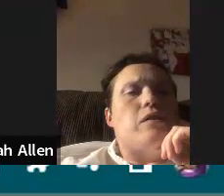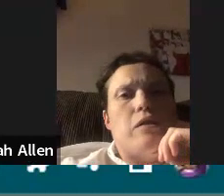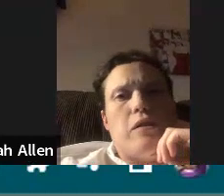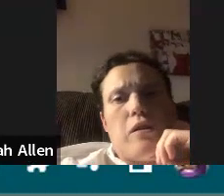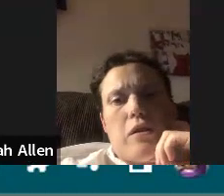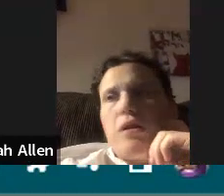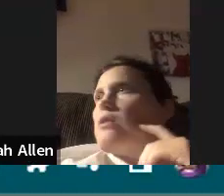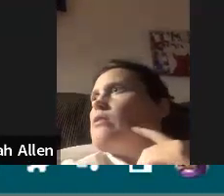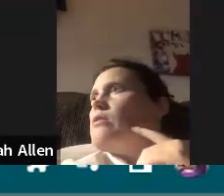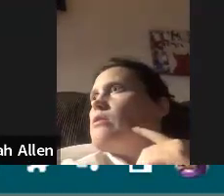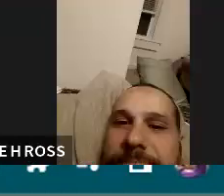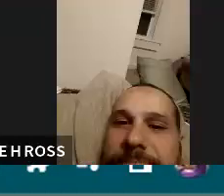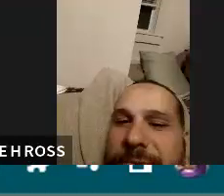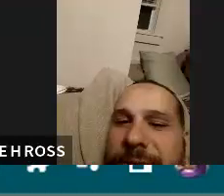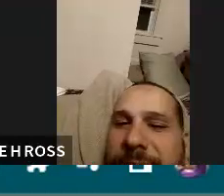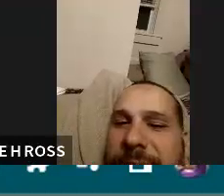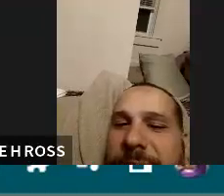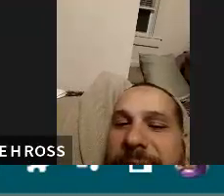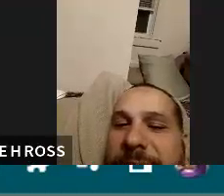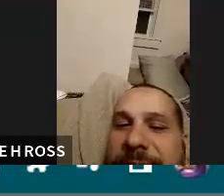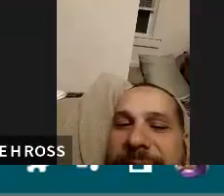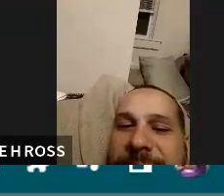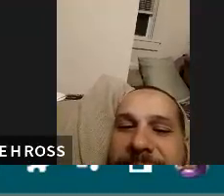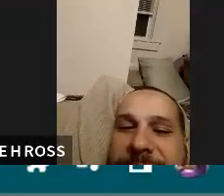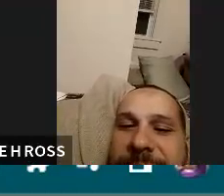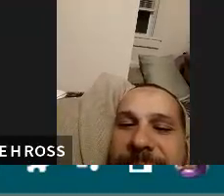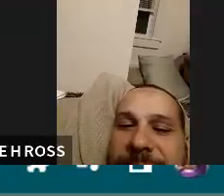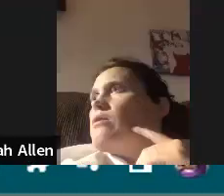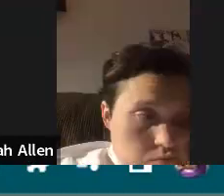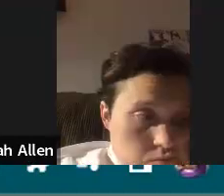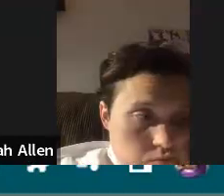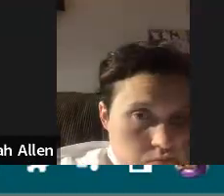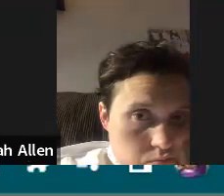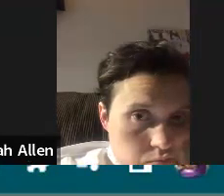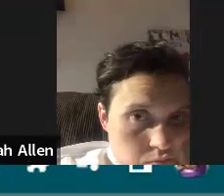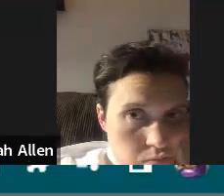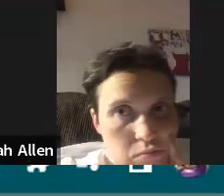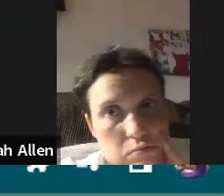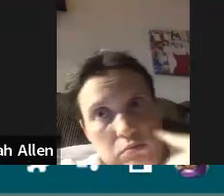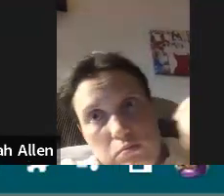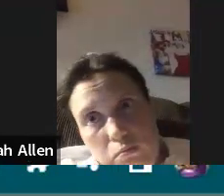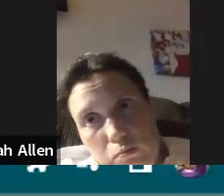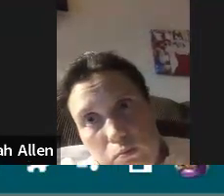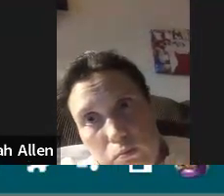: Busy : It was good, I did some kidding from 7:30 until 5:30 at night.